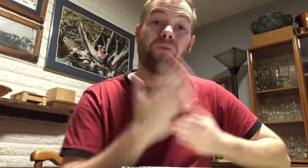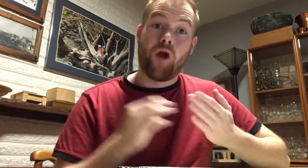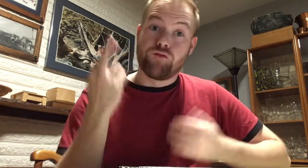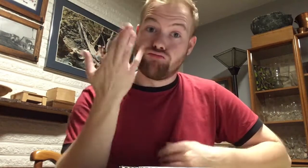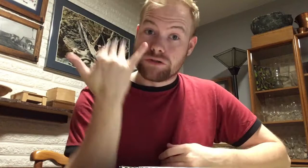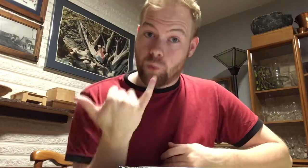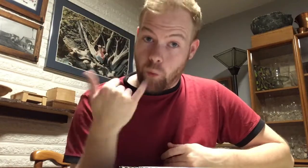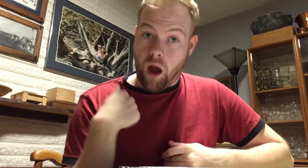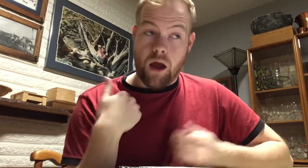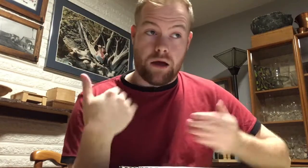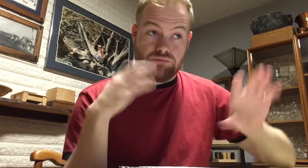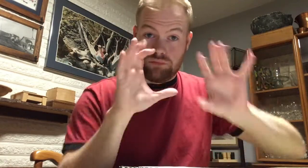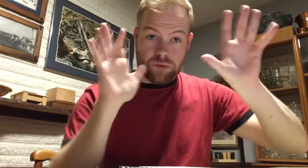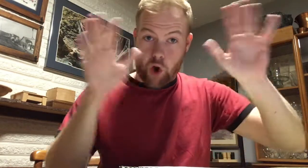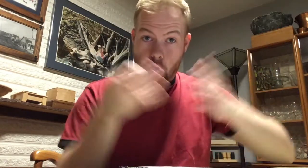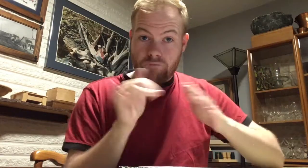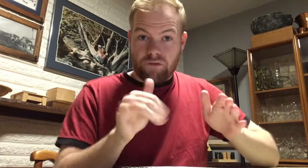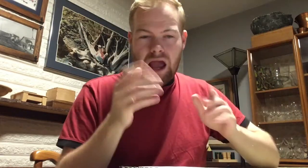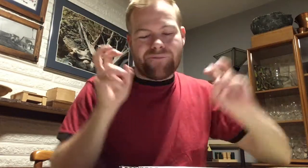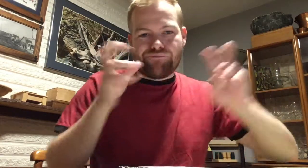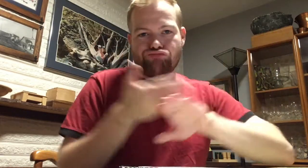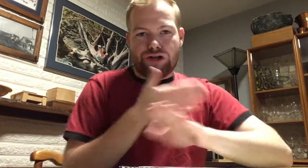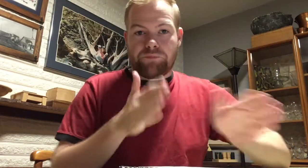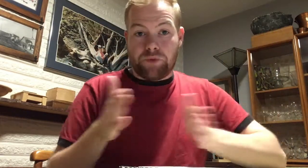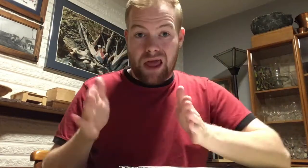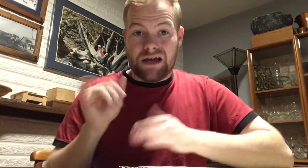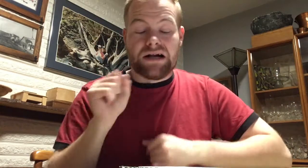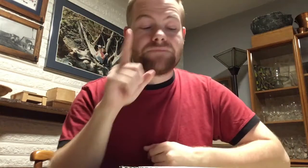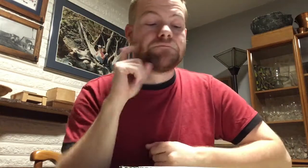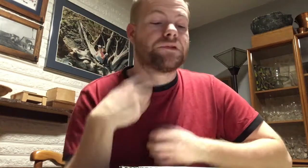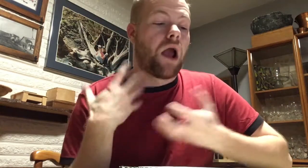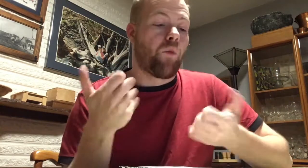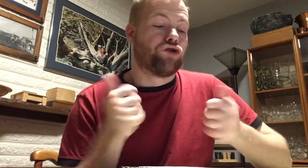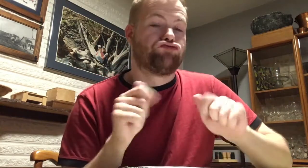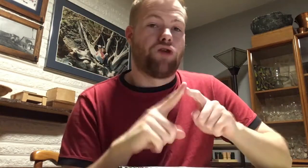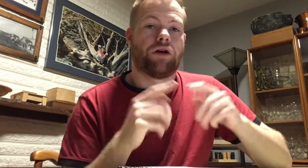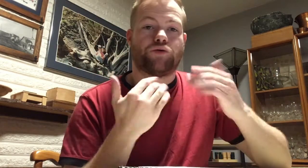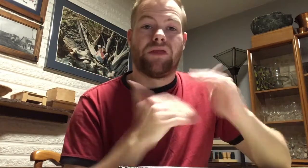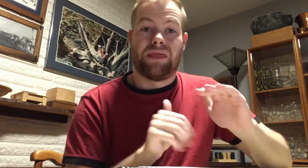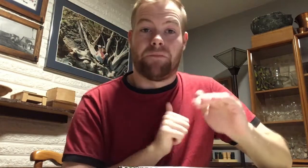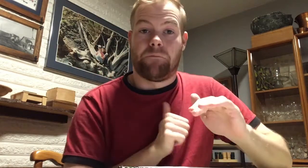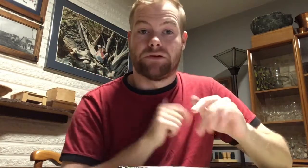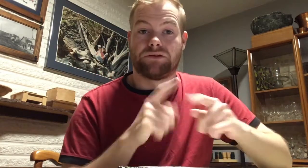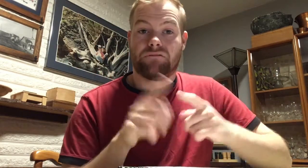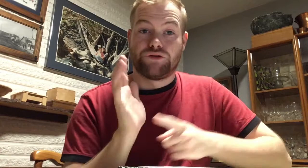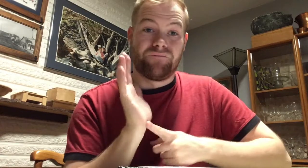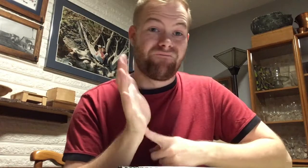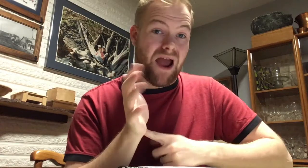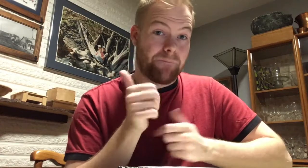Part of the reason why I did all this pre-planning is because I want to try and limit myself to five minutes